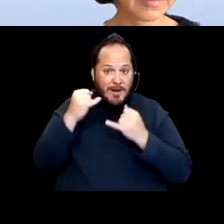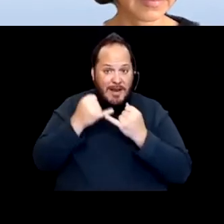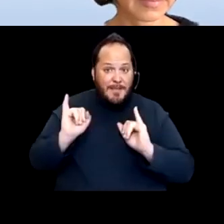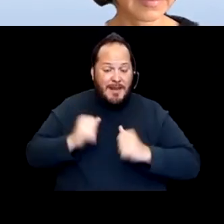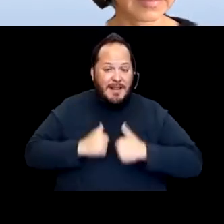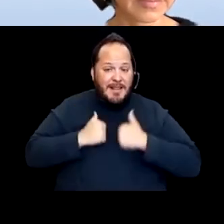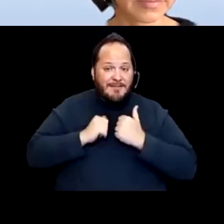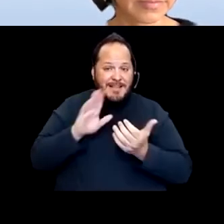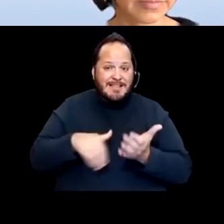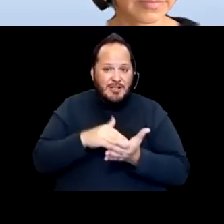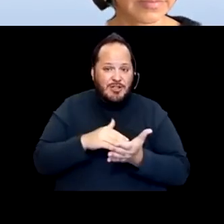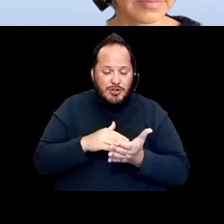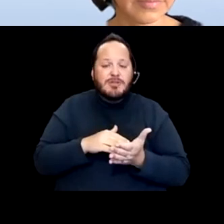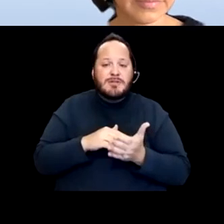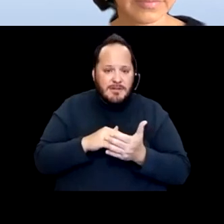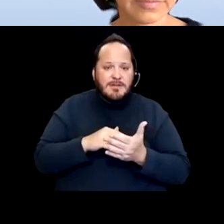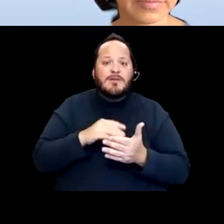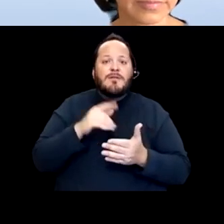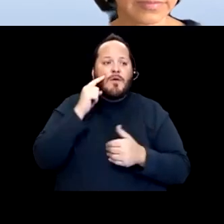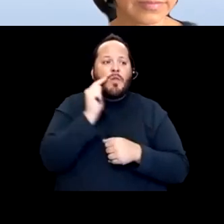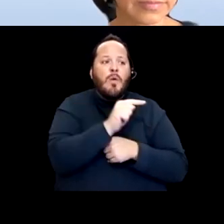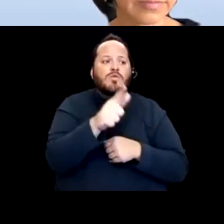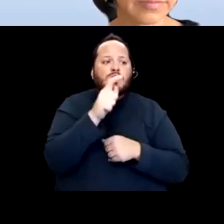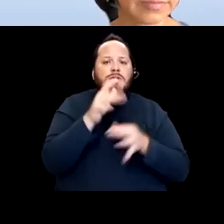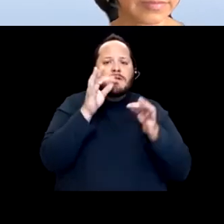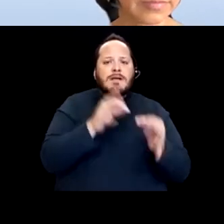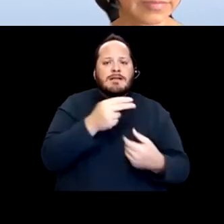across the state that choose to be members on an annual basis.